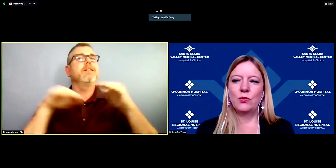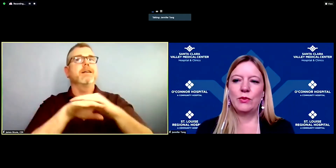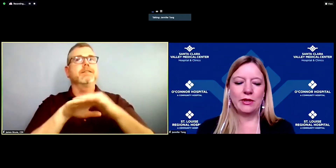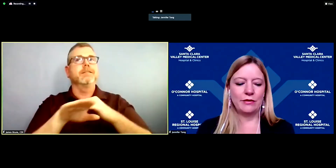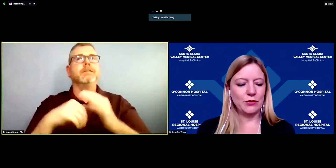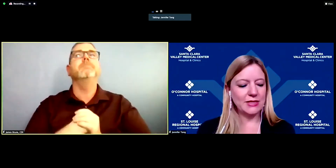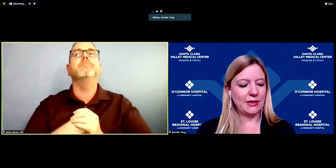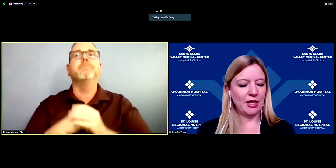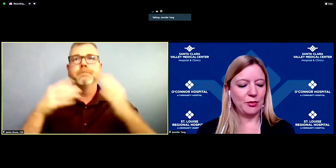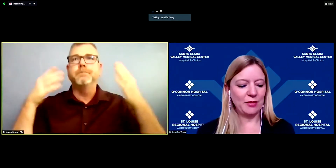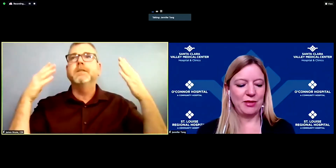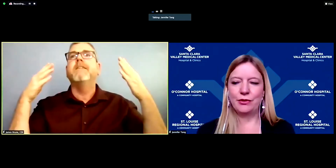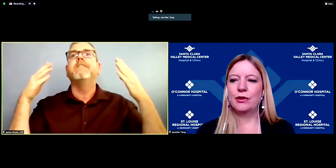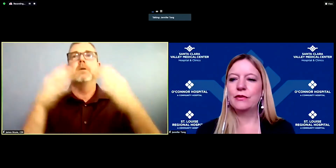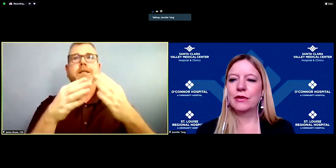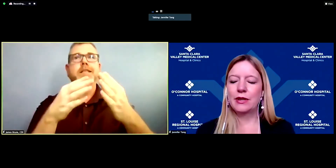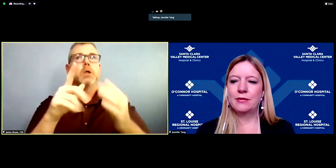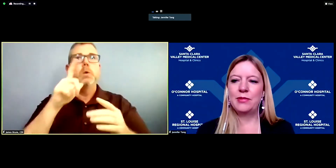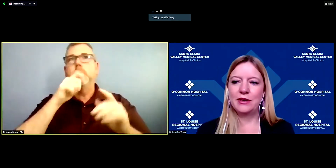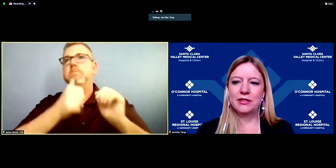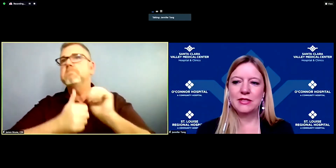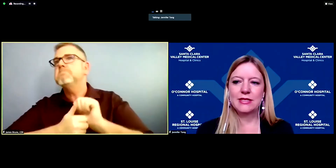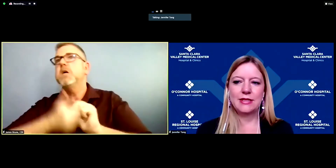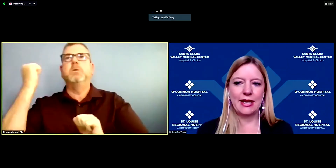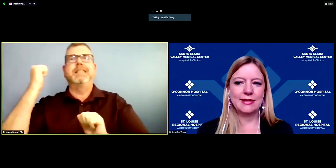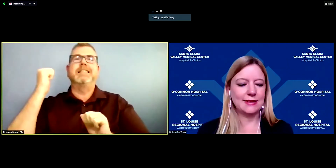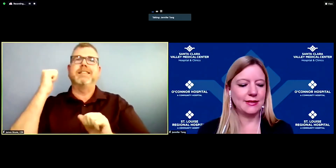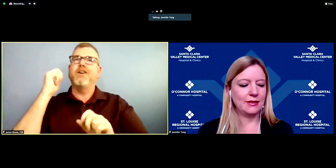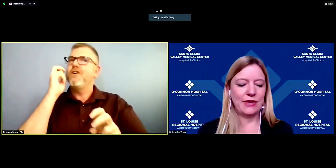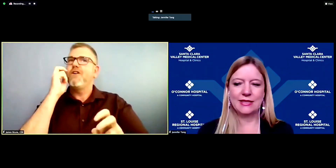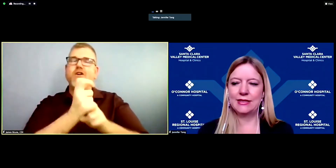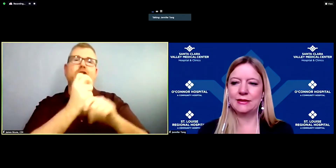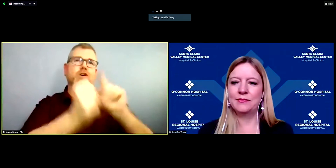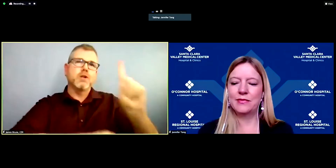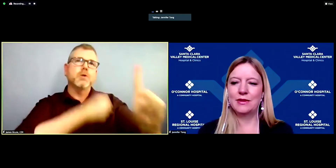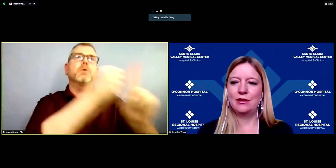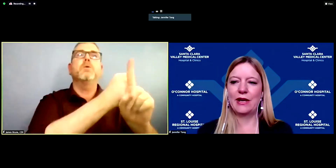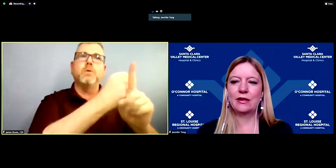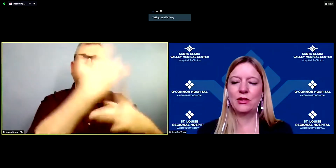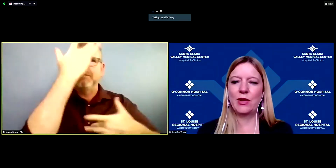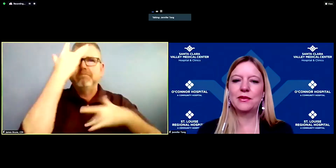We are focused on helping people overcome barriers to accessing the vaccine in fact throughout the